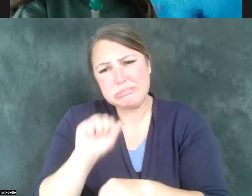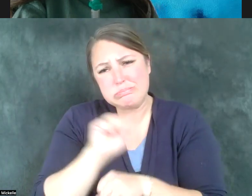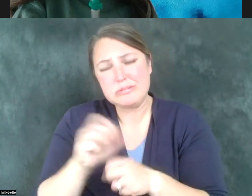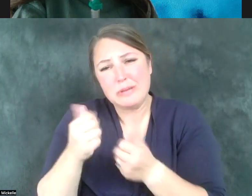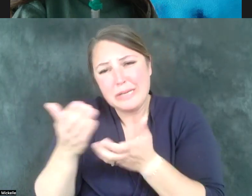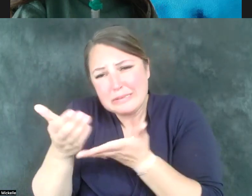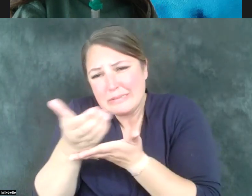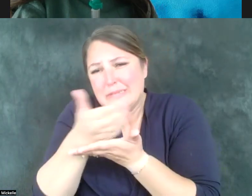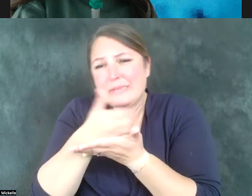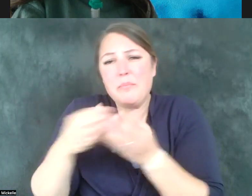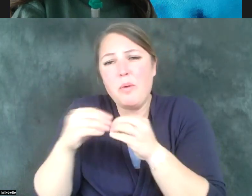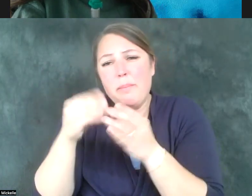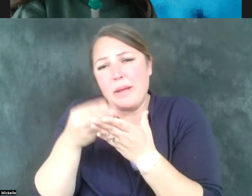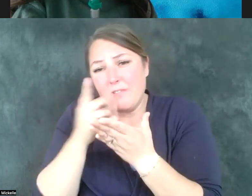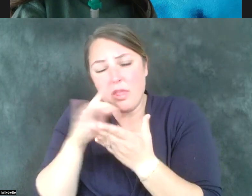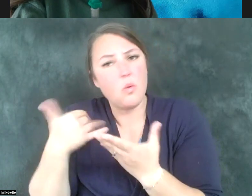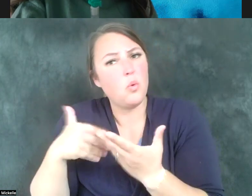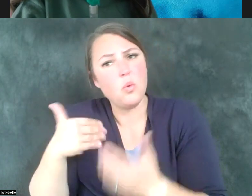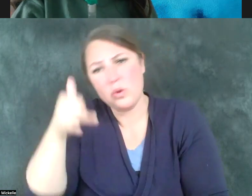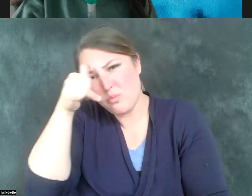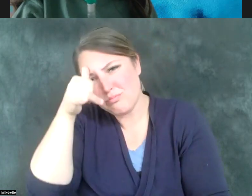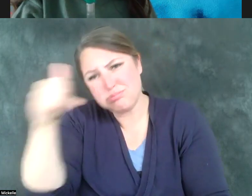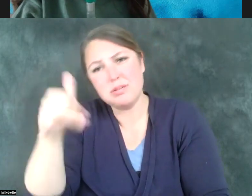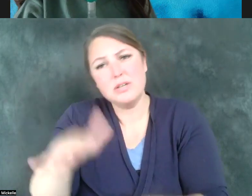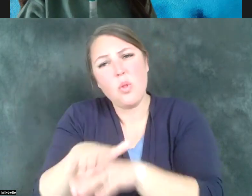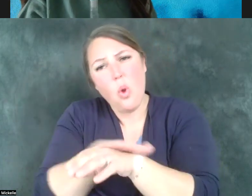struggle. There is a need for that. And